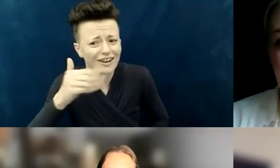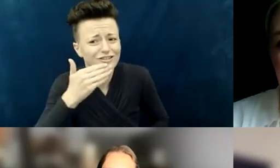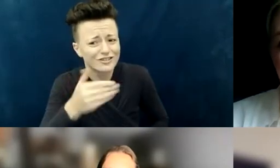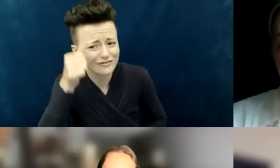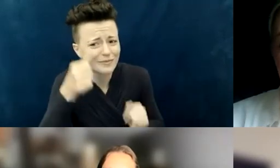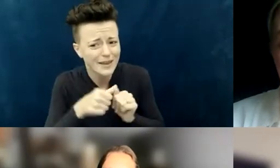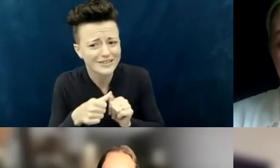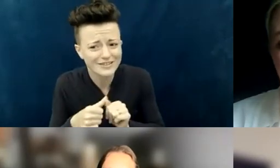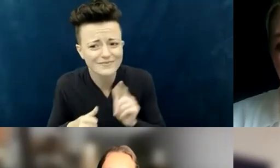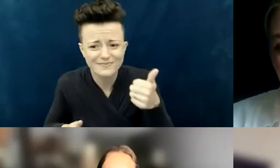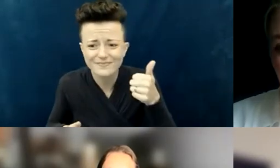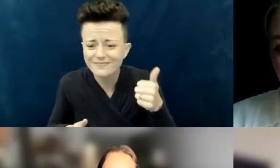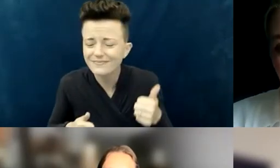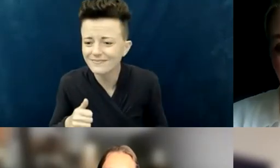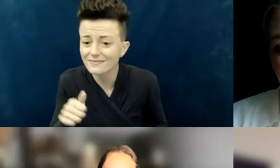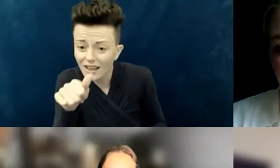Anything else? Does anyone else want to speak into the space?